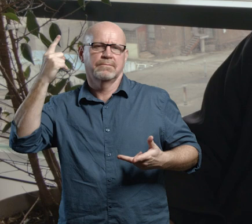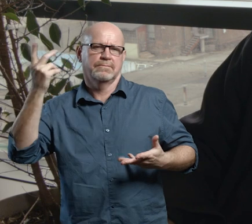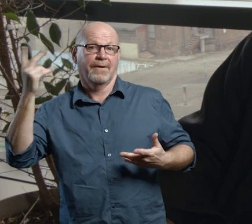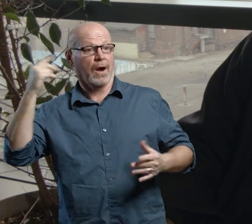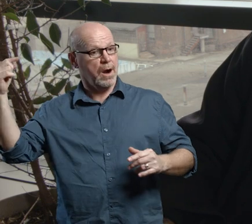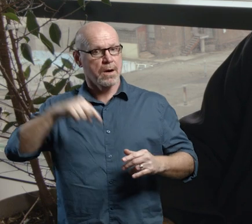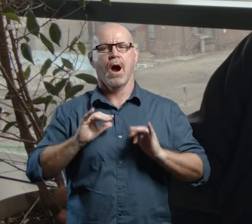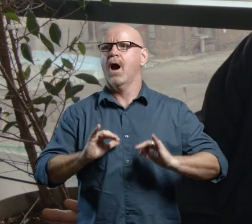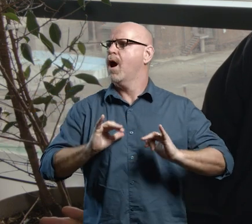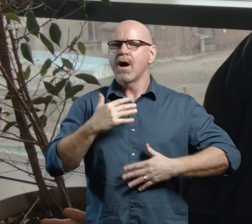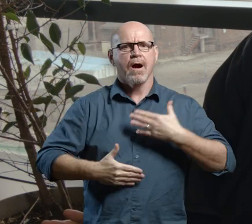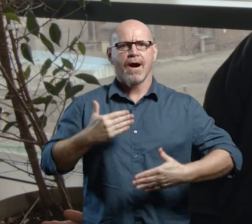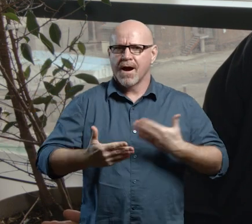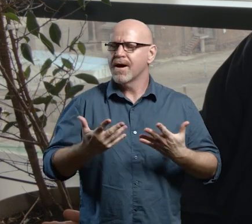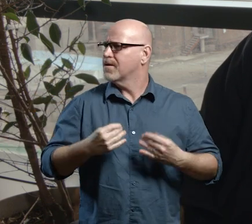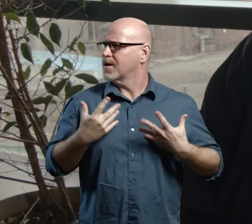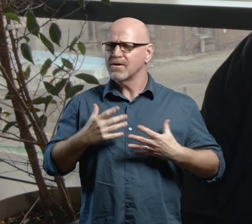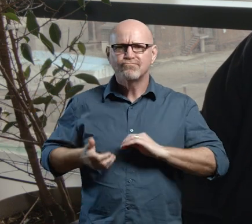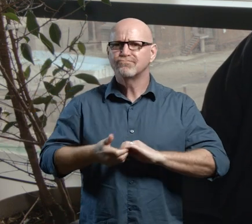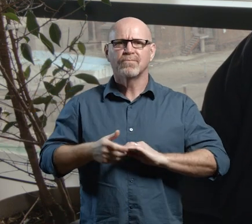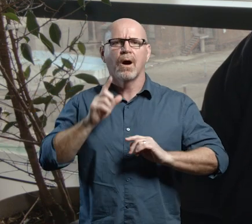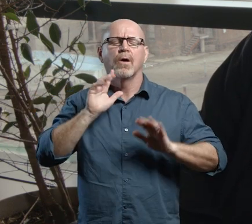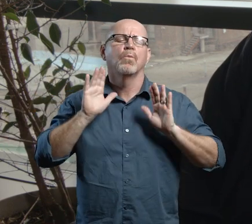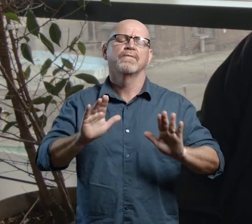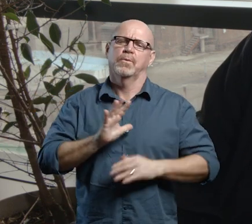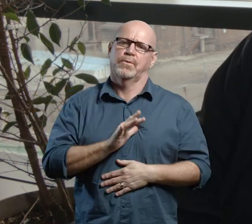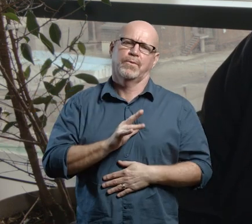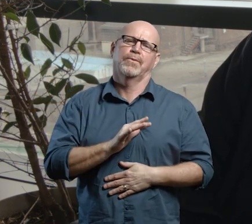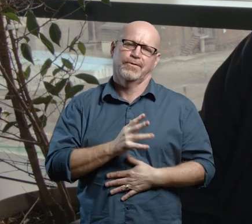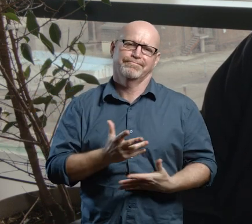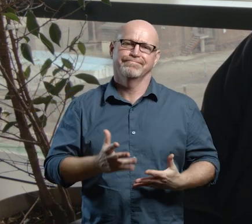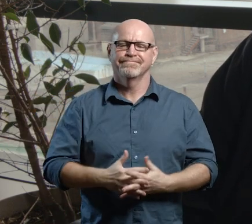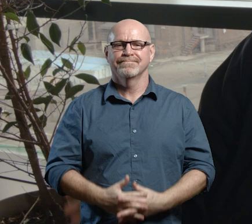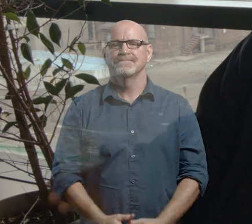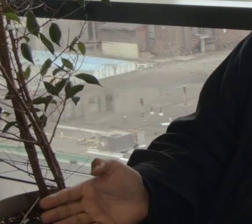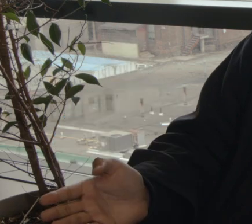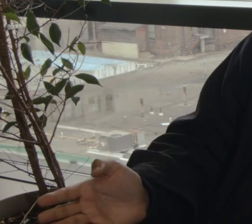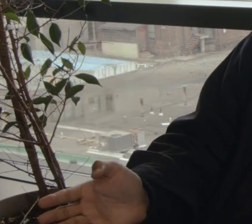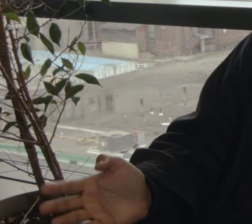feel what that feels like, it's--unless you've done it. It's just an amazing thing. It actually happened. It's shocking!